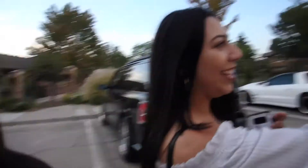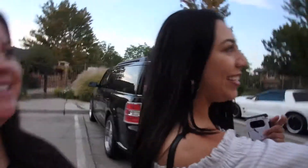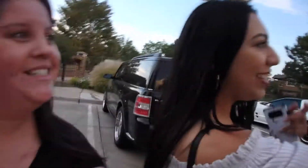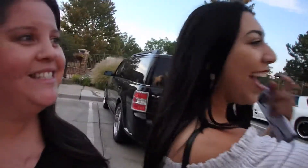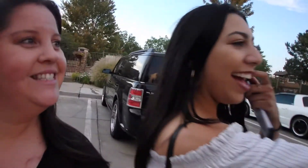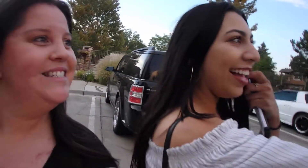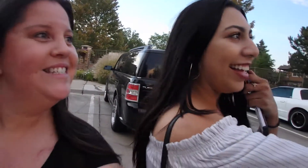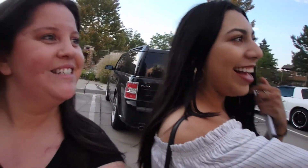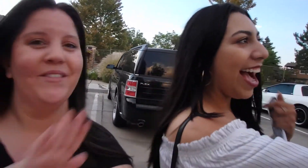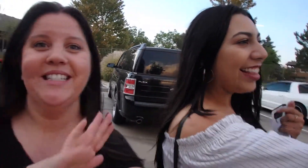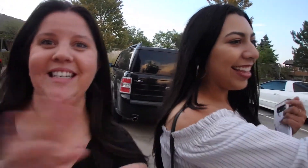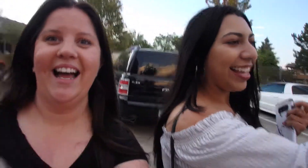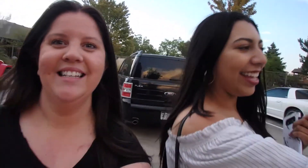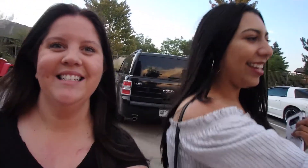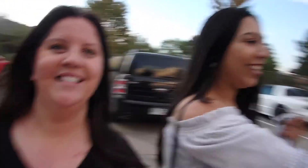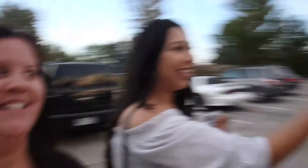Yeah it's nice